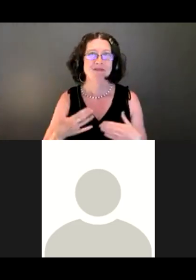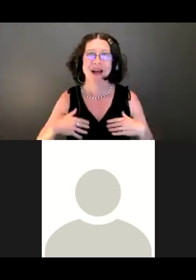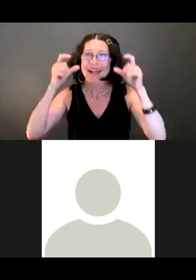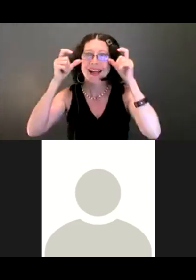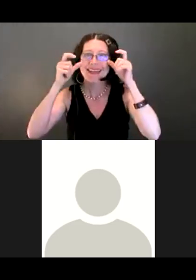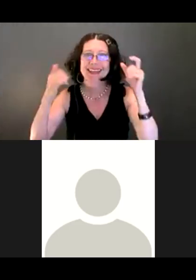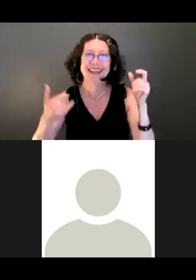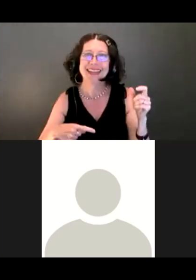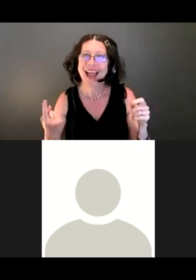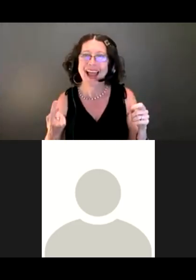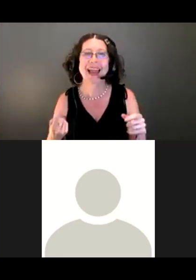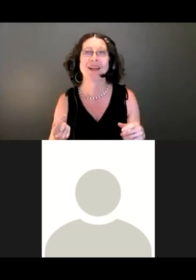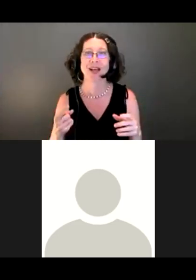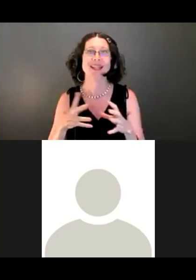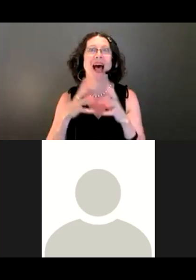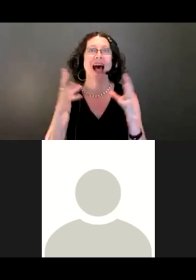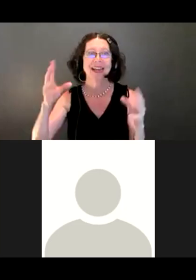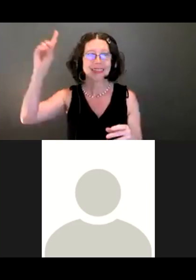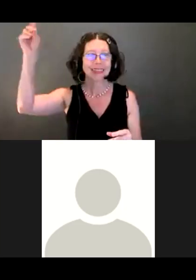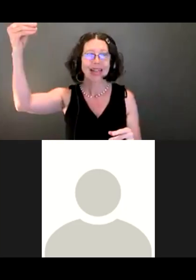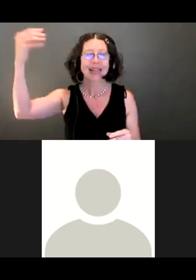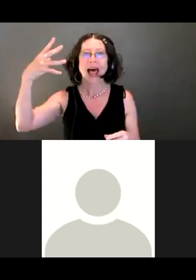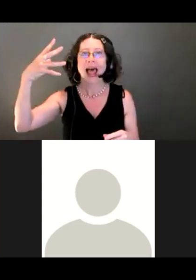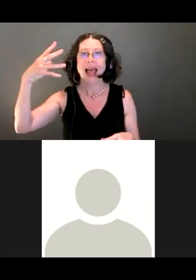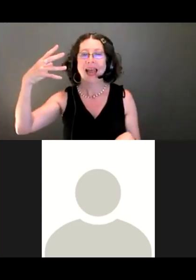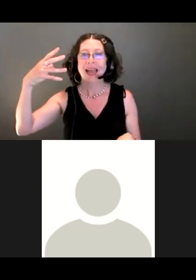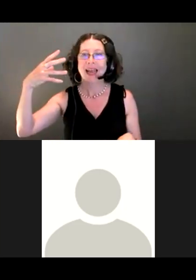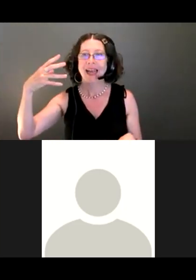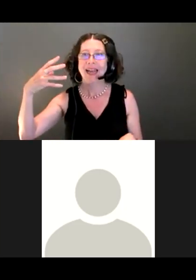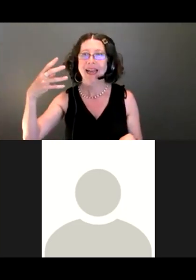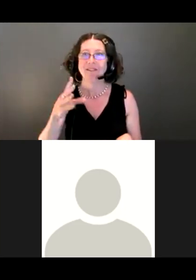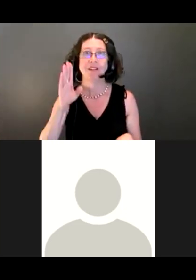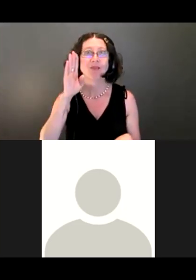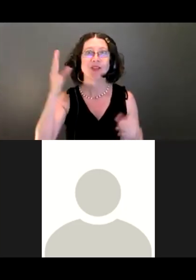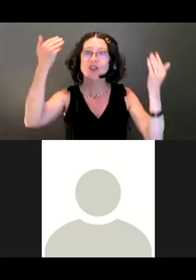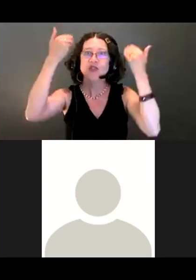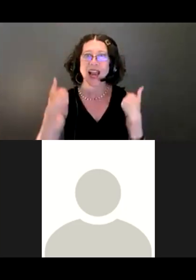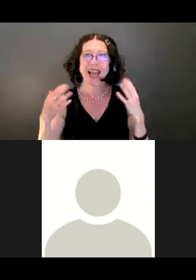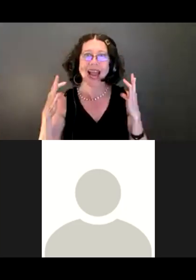There's quite a bit of sunlight. I've got brown, straight hair, brown eyes.